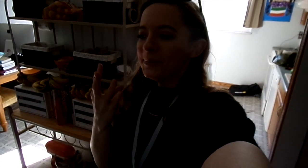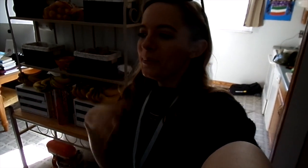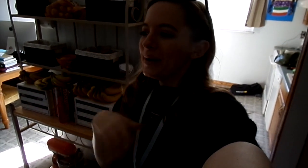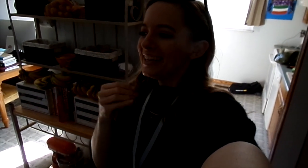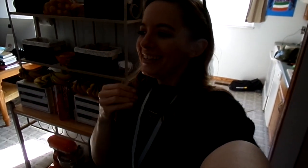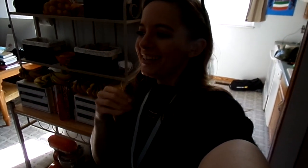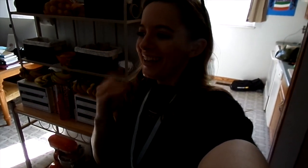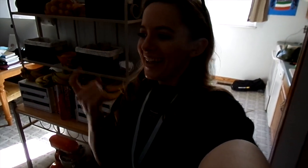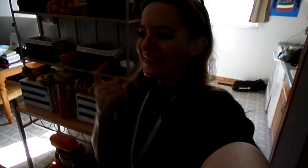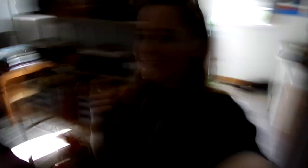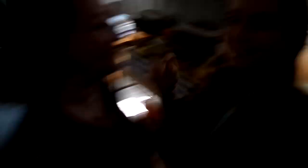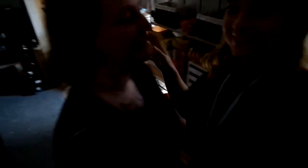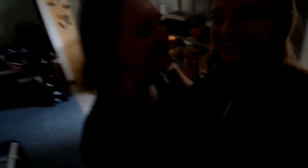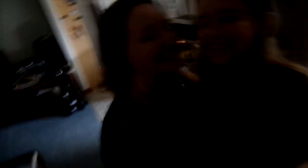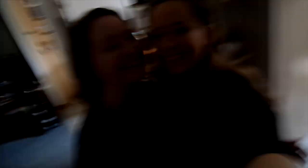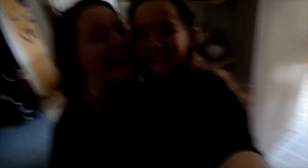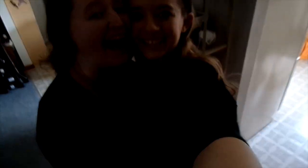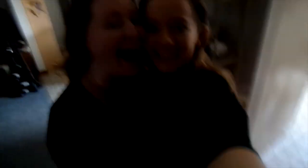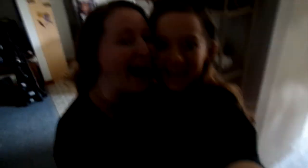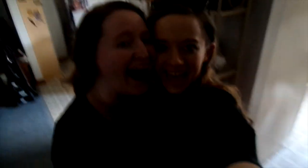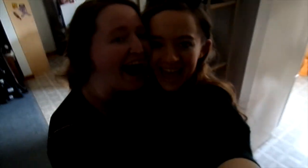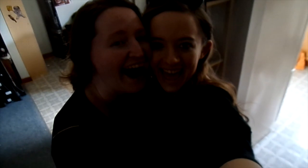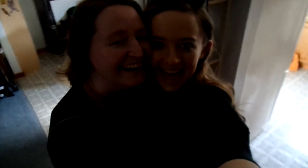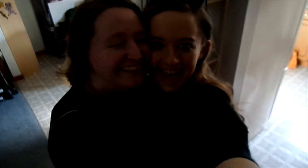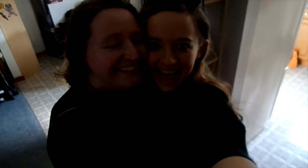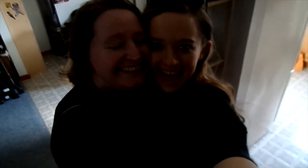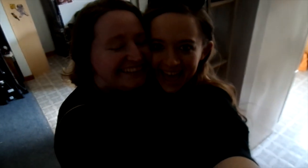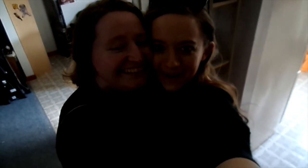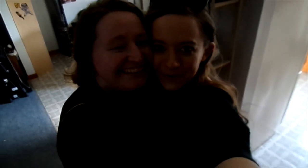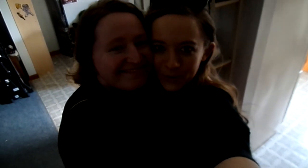wedding anniversary! YEAH!!!! woooo